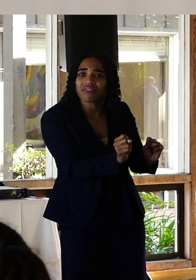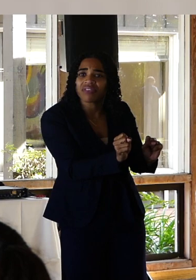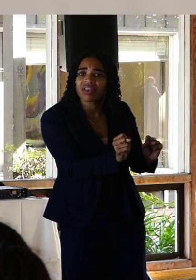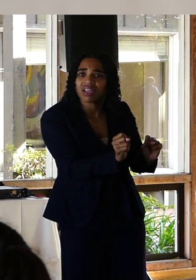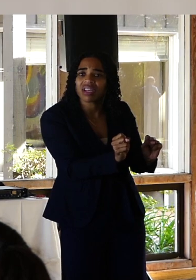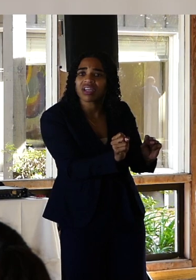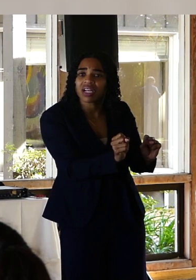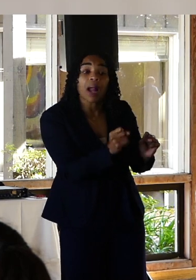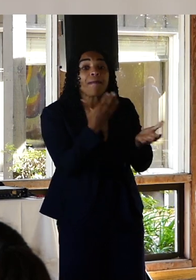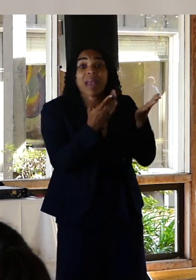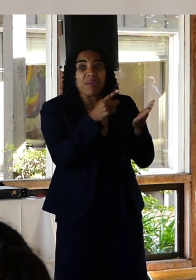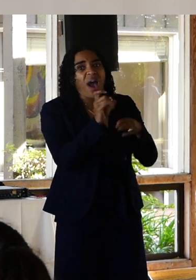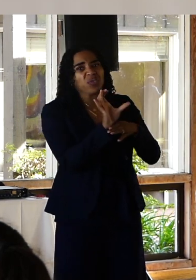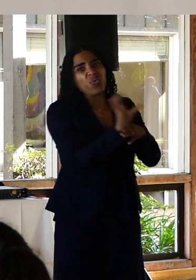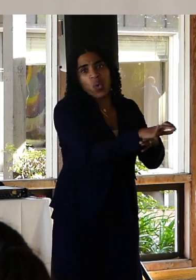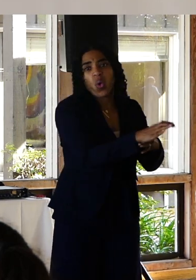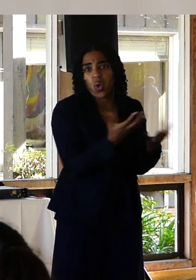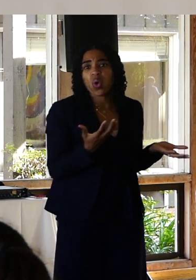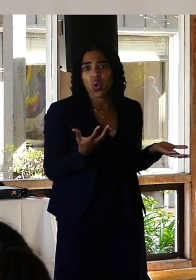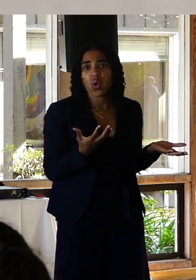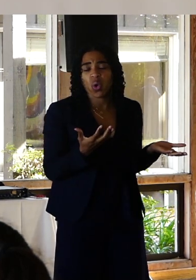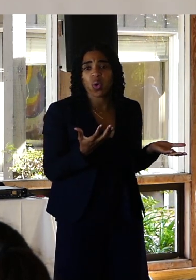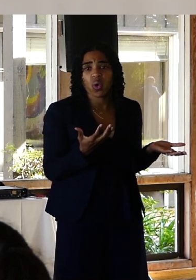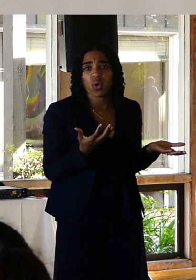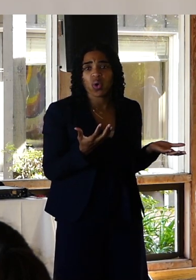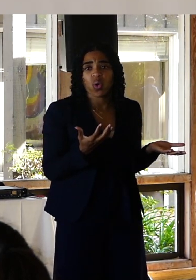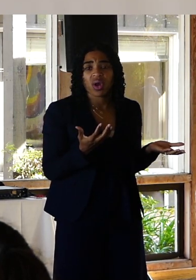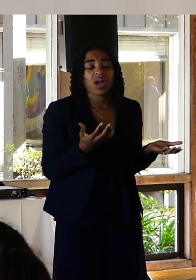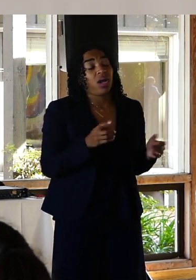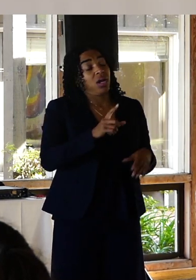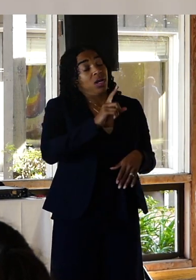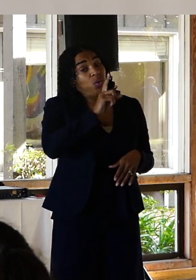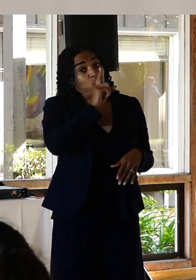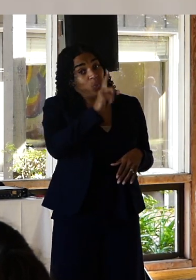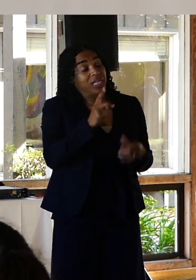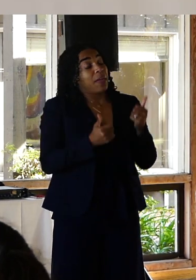And yes it may be against their will but I would argue the vast majority